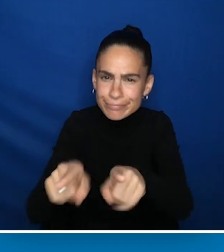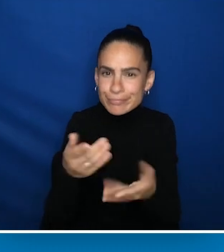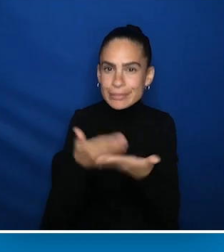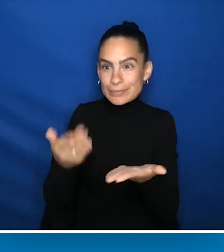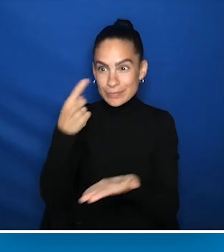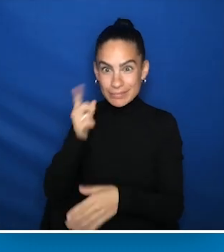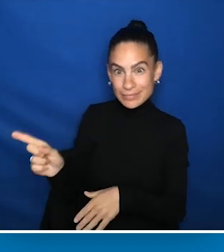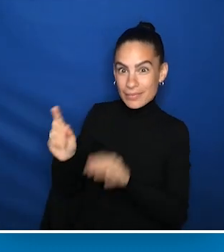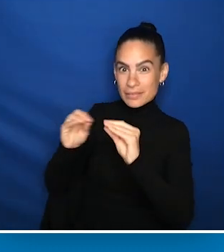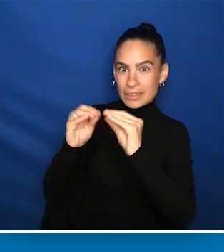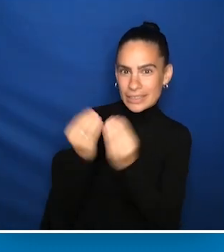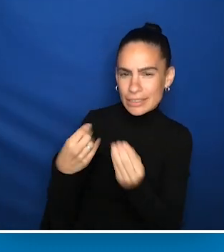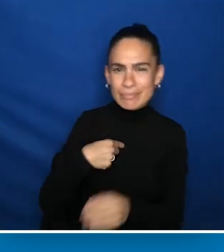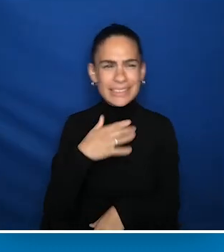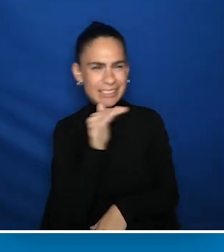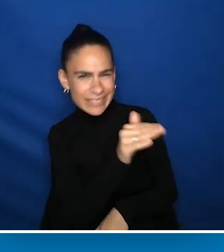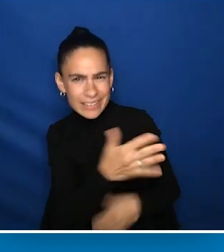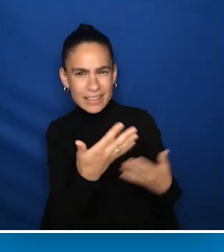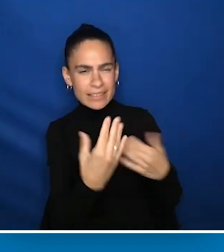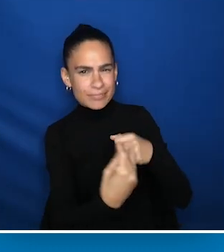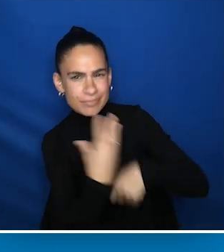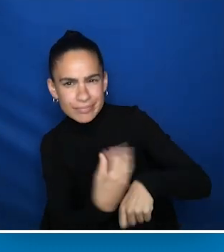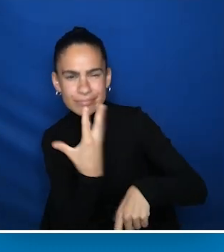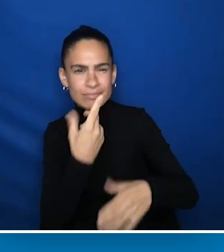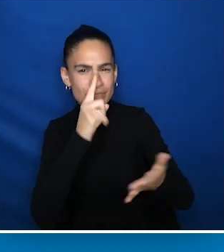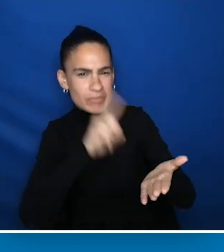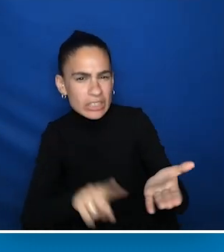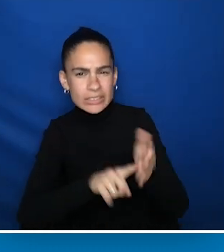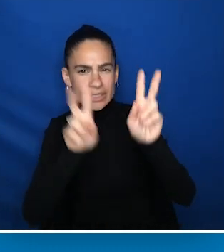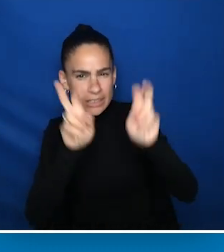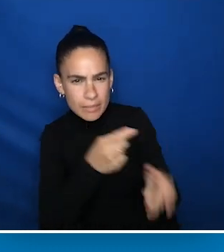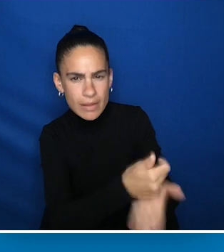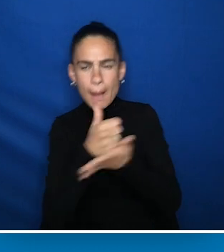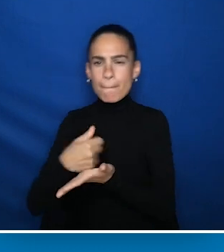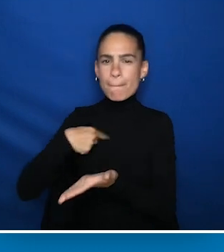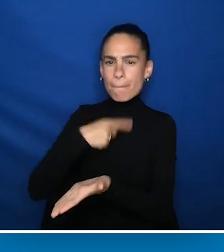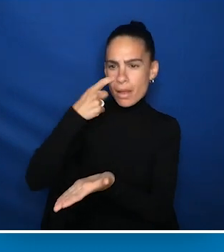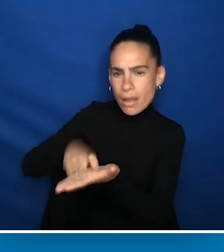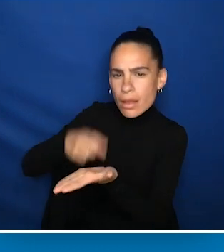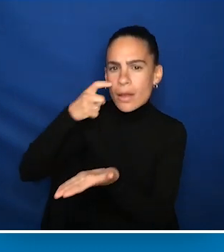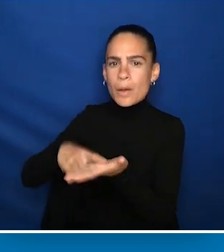We frequently reach out to the organization for input on potential research topics and to help us understand evidence gaps